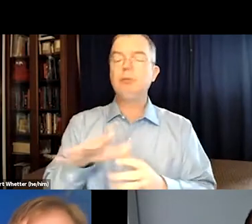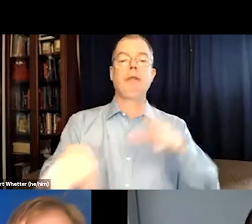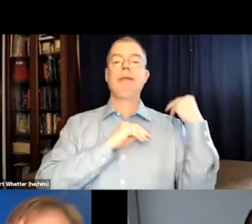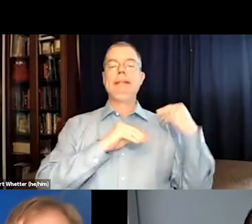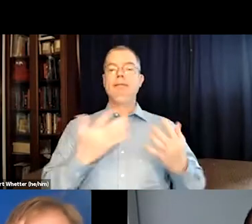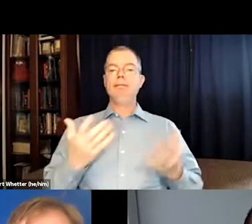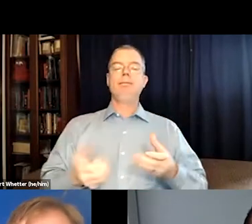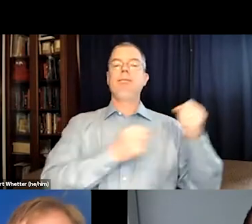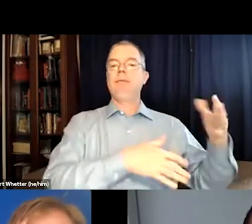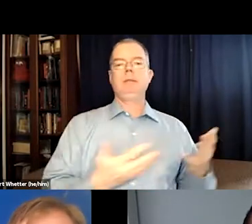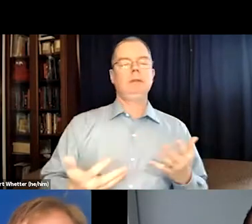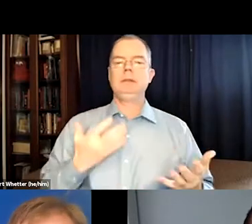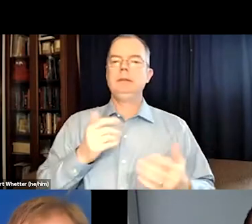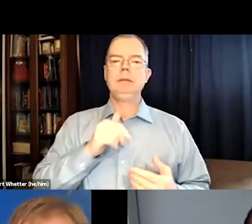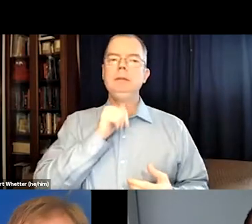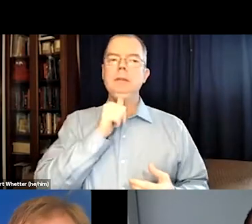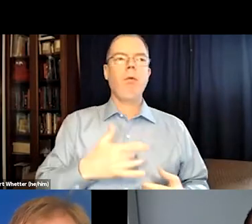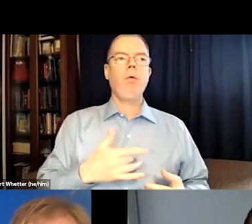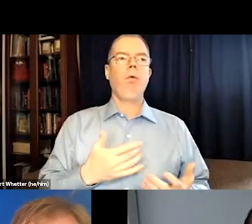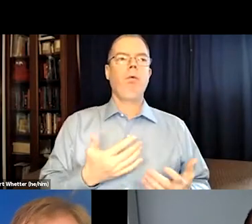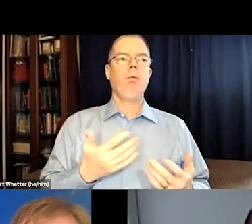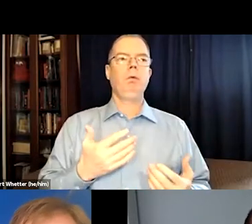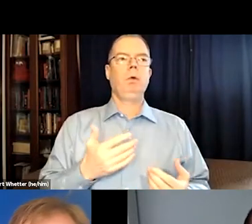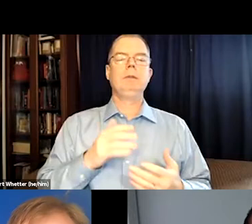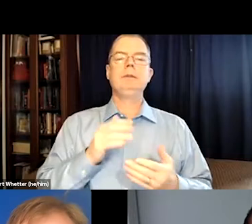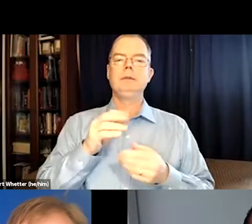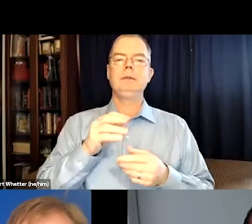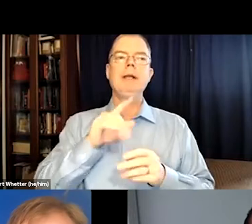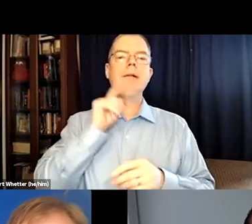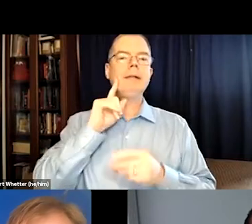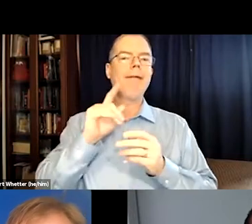because the caption stopped working 20 or 30 minutes in. And